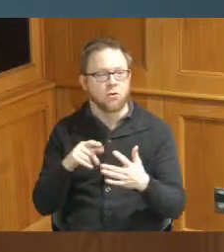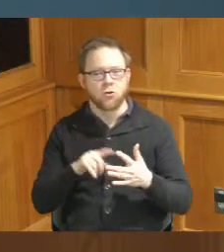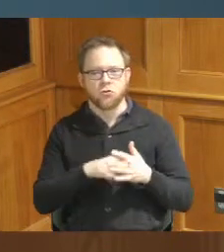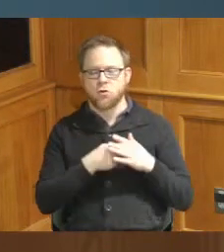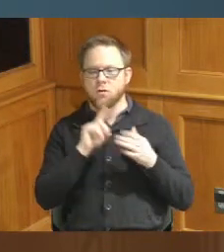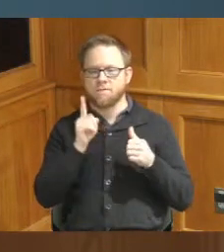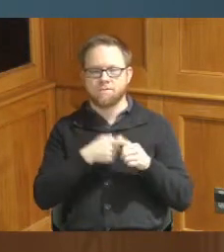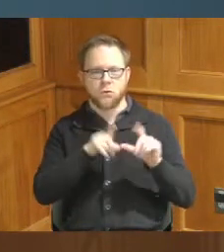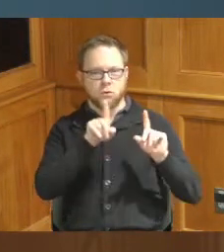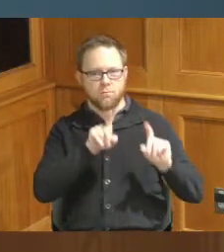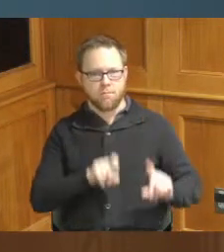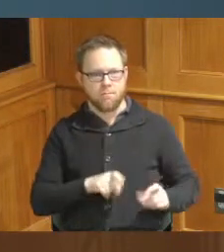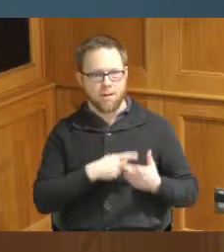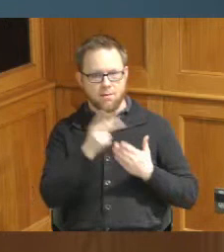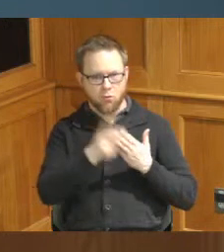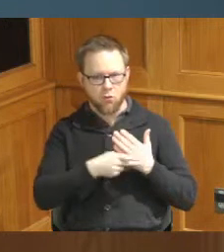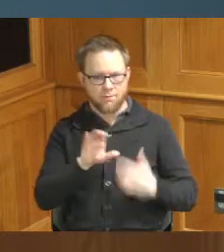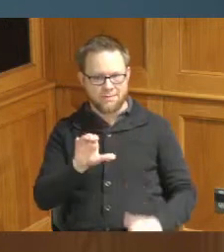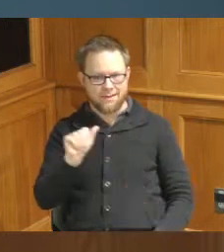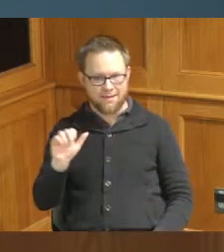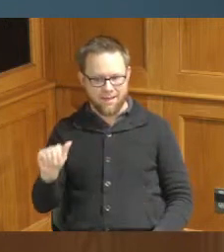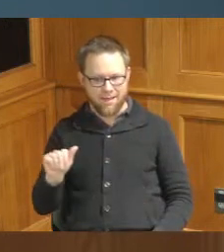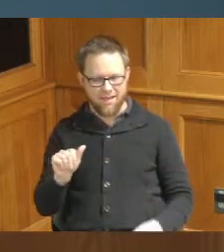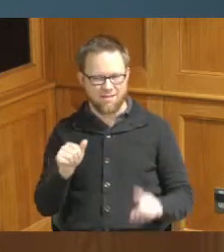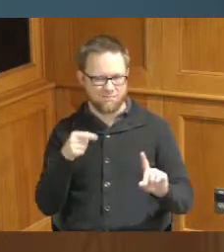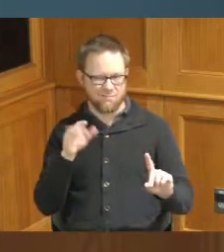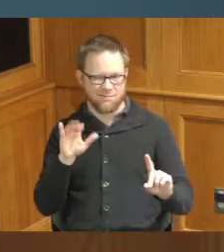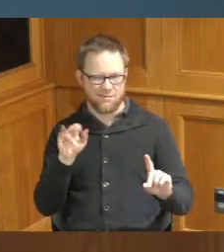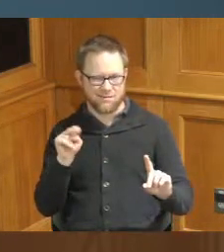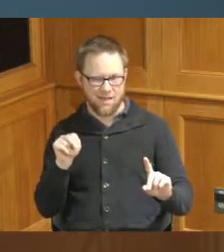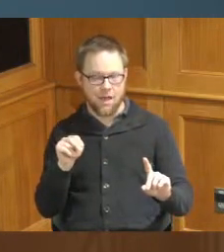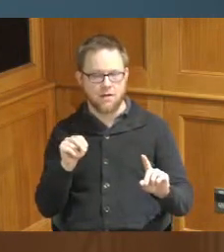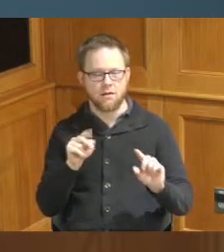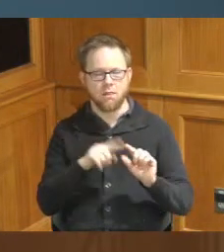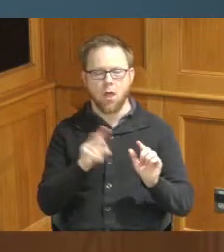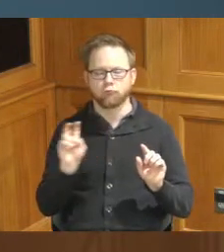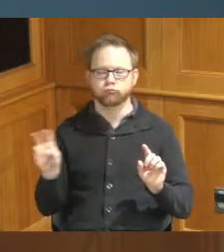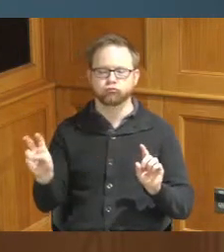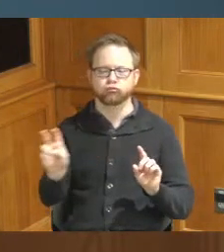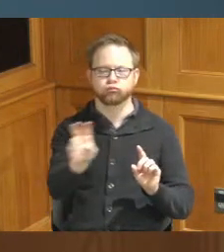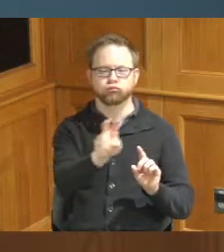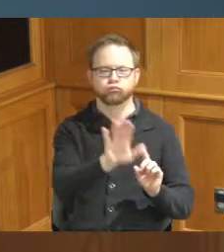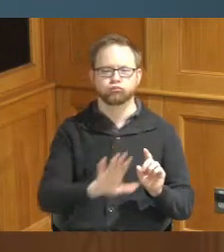at Community Action Agency in Cincinnati and then it moved around the state they also other